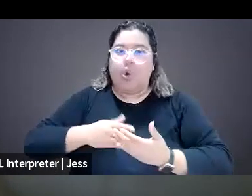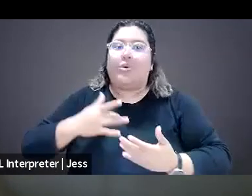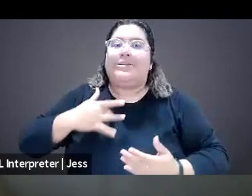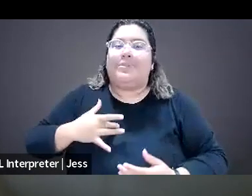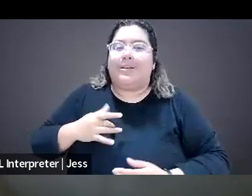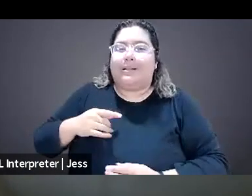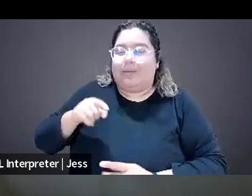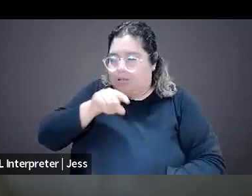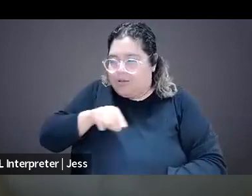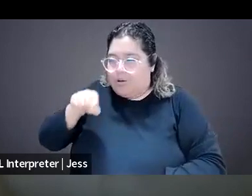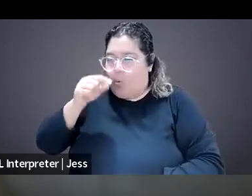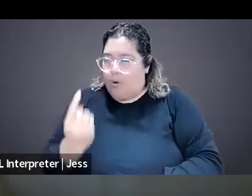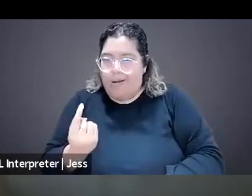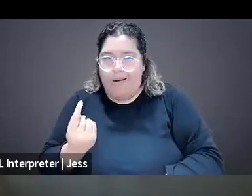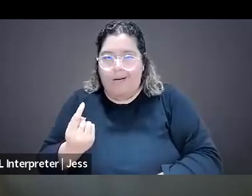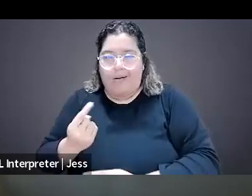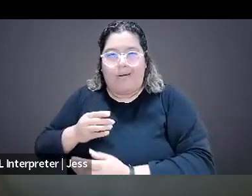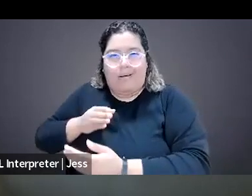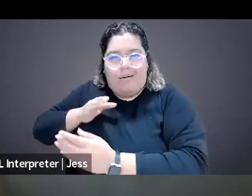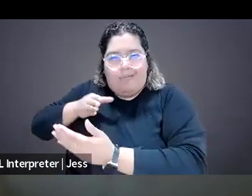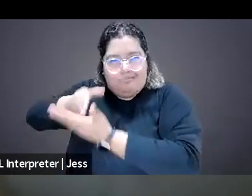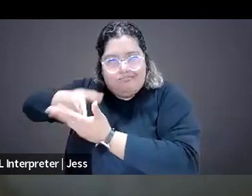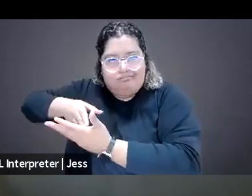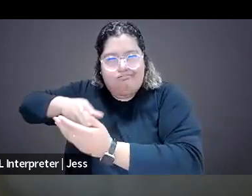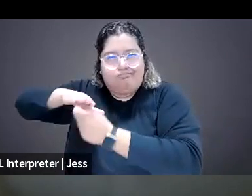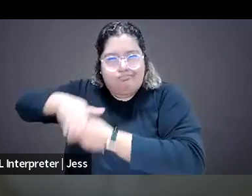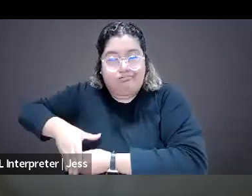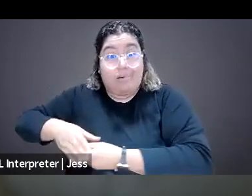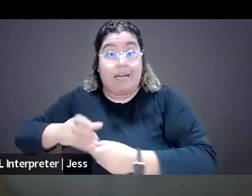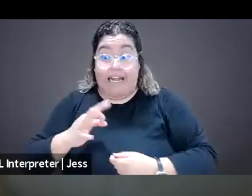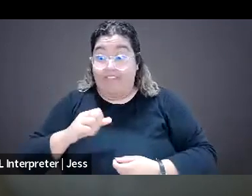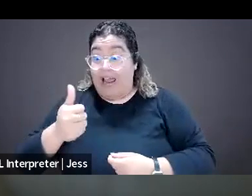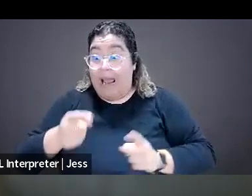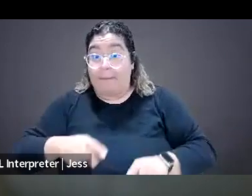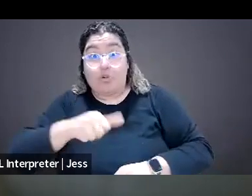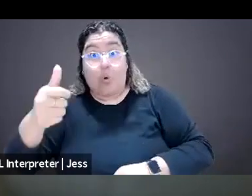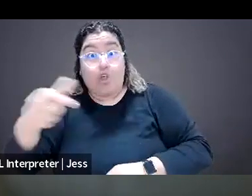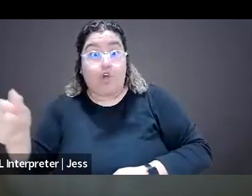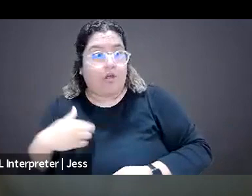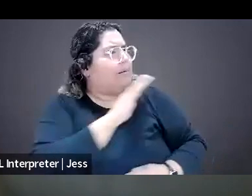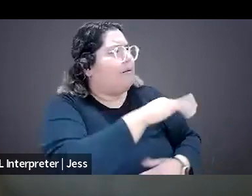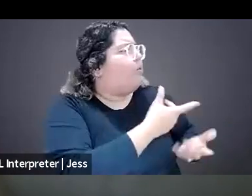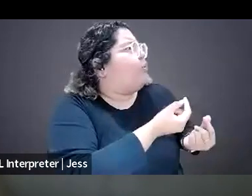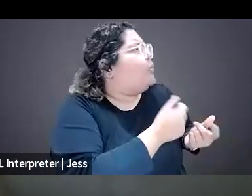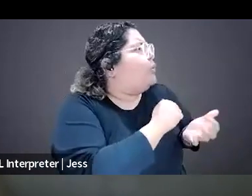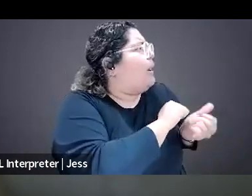and then everyone goes to them for support or like because of who they are, because of the topics that they're covering and stuff like that.